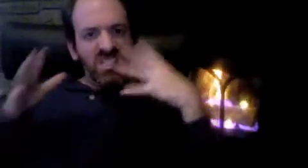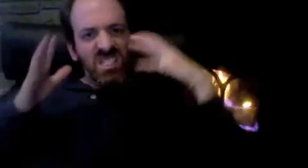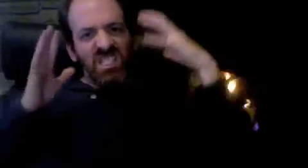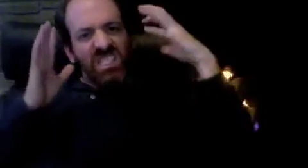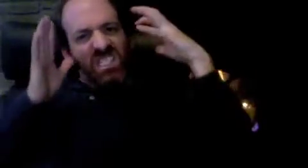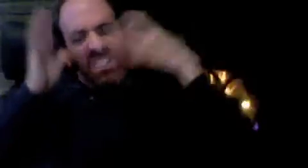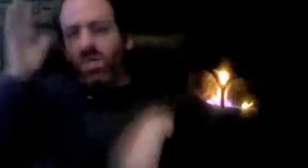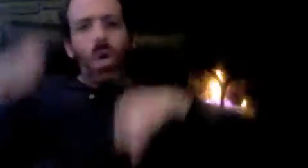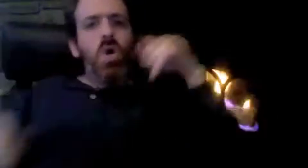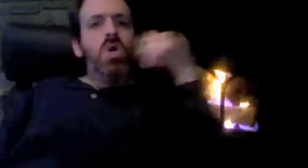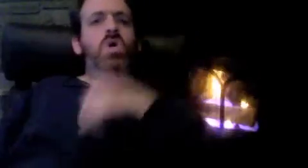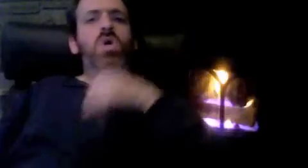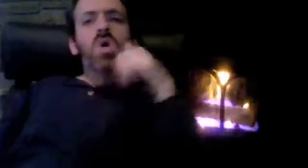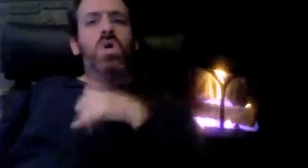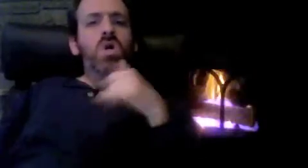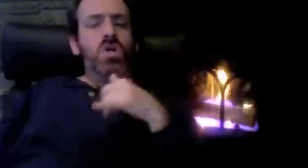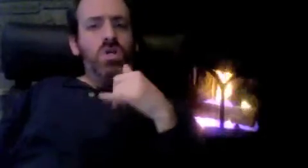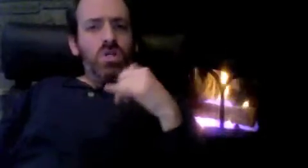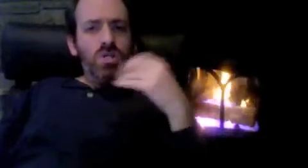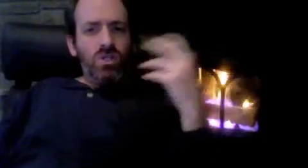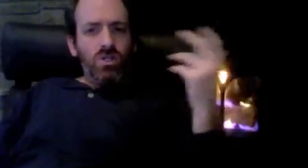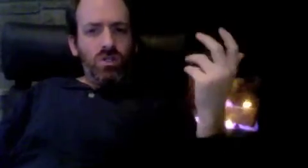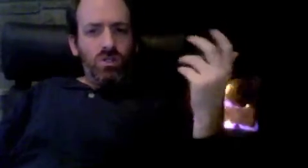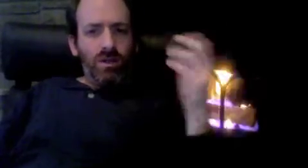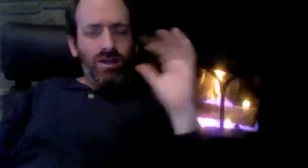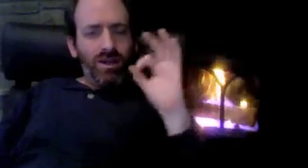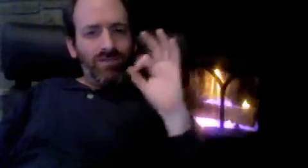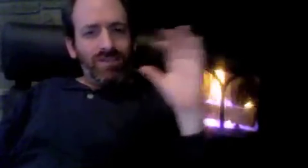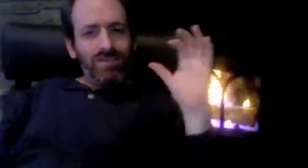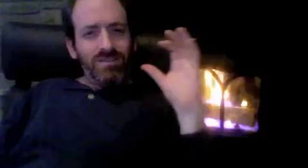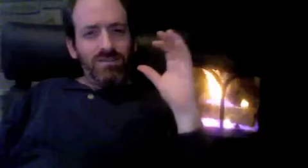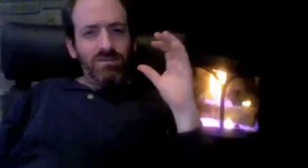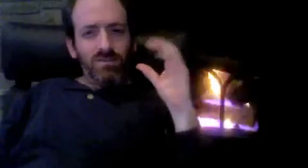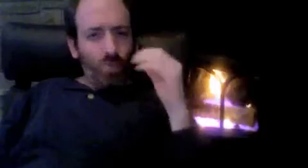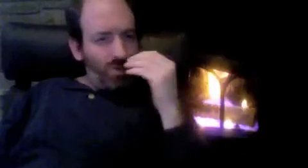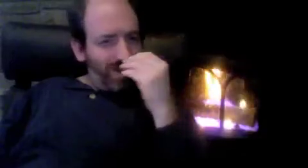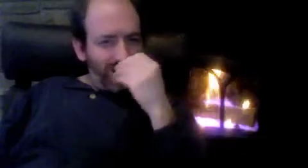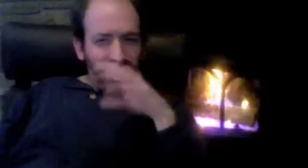Golly, this is a lot of work in analyzing them.